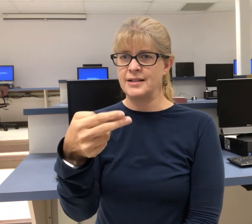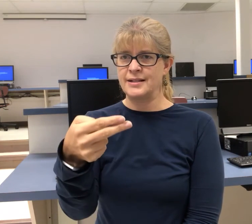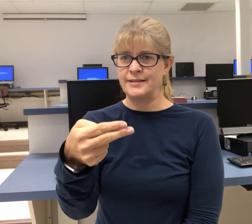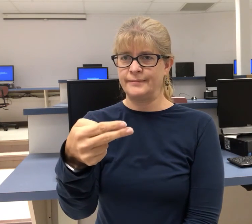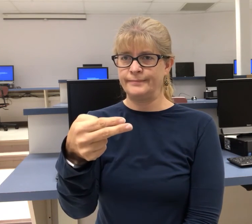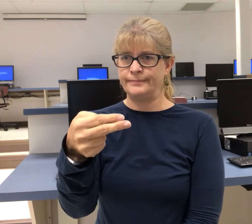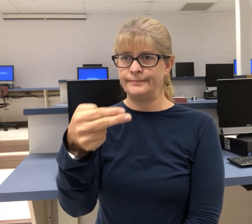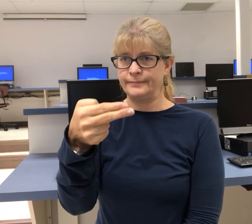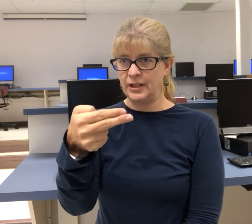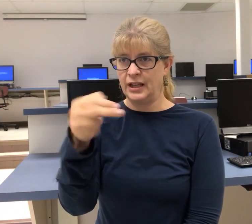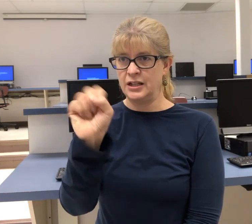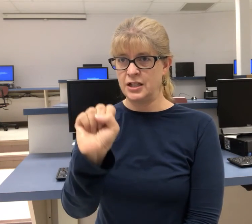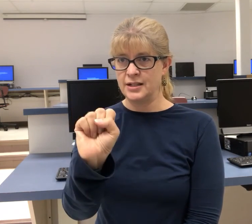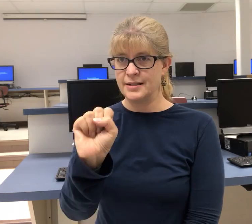HS